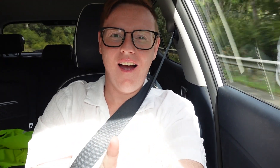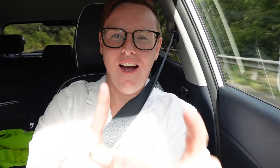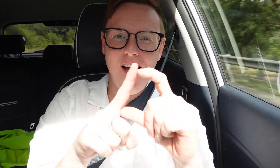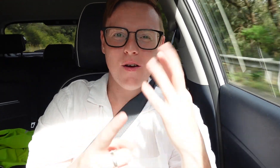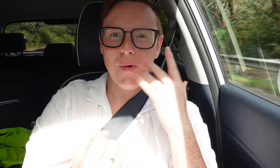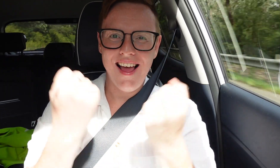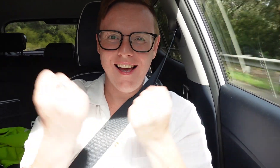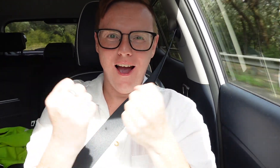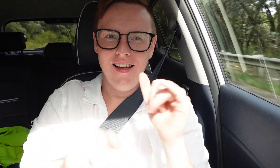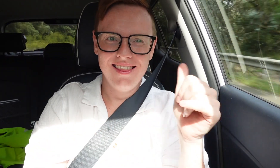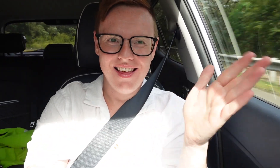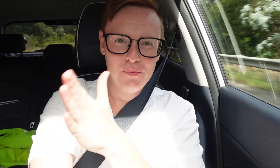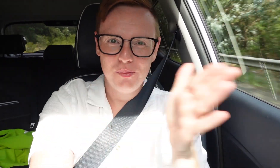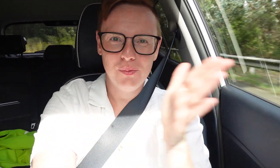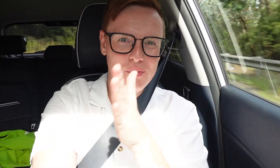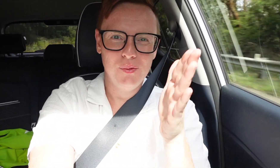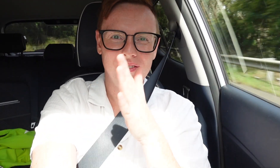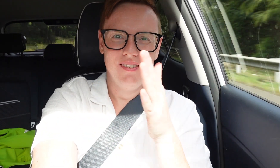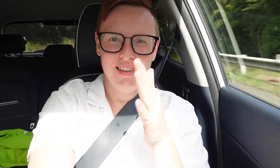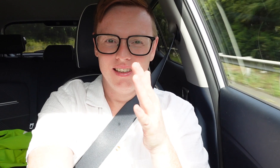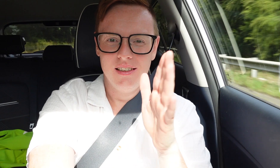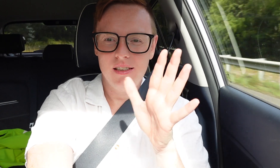Hard when the car keep moving.